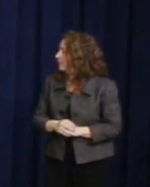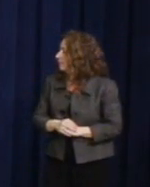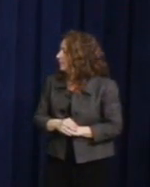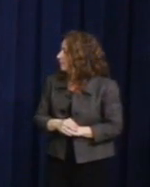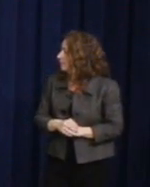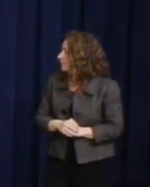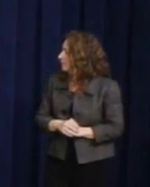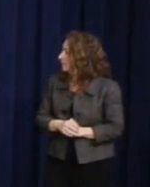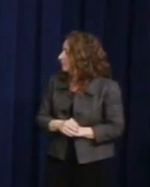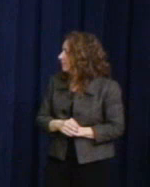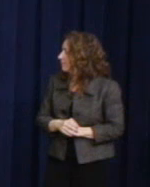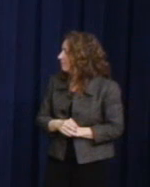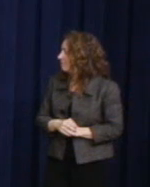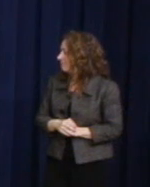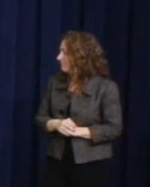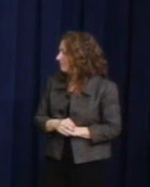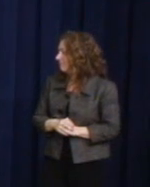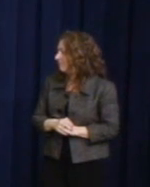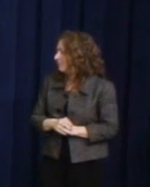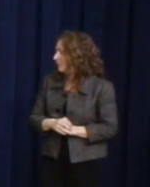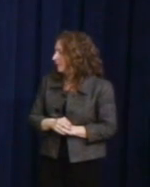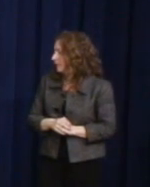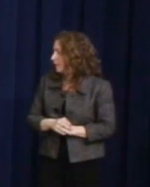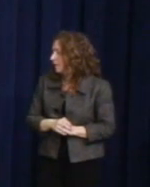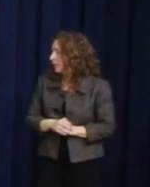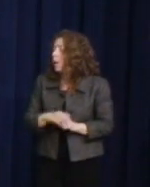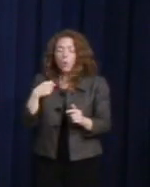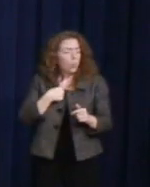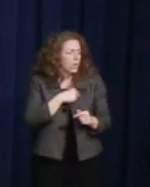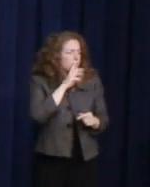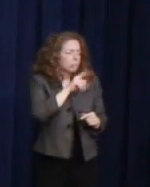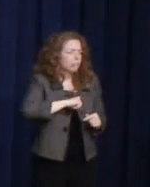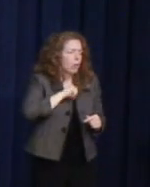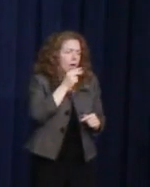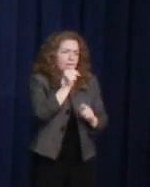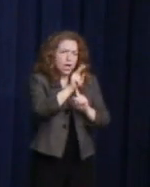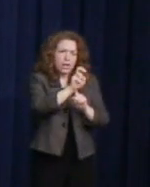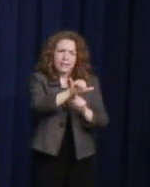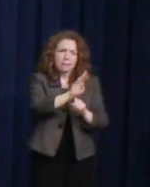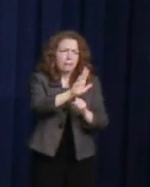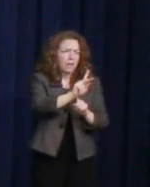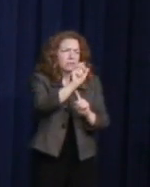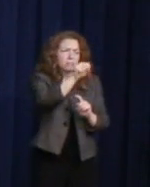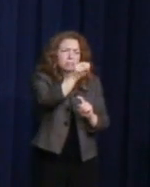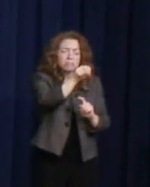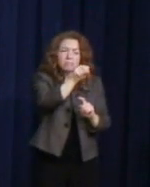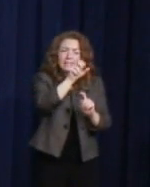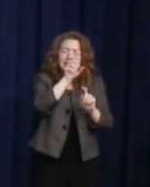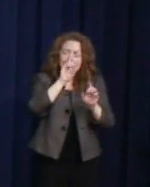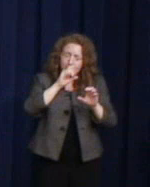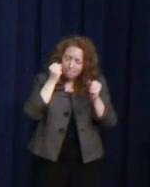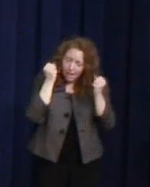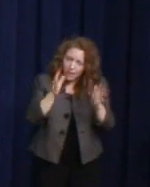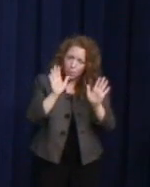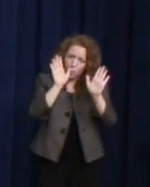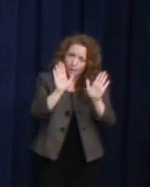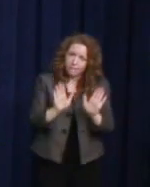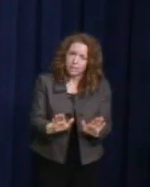We're all proud of Harvey Milk and he did many wonderful things deserving of all of the respect and accolades that he is receiving.